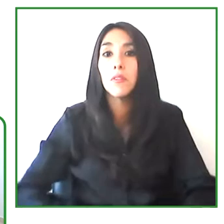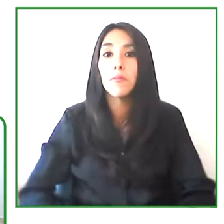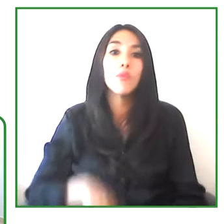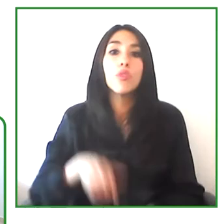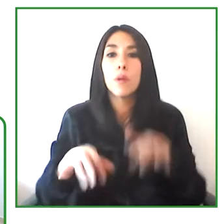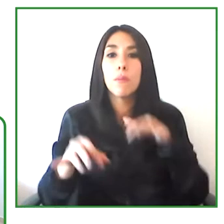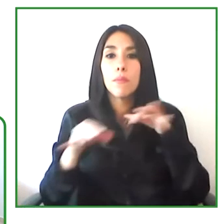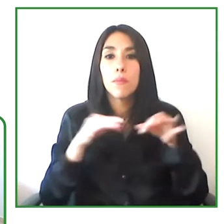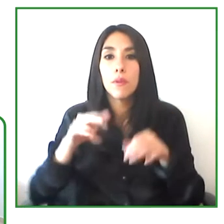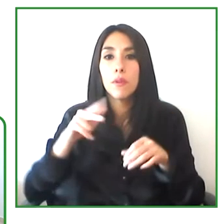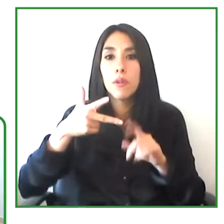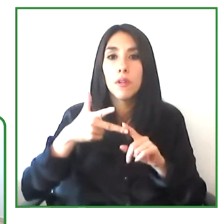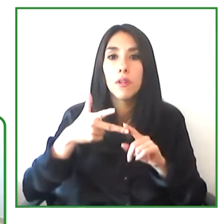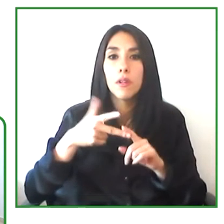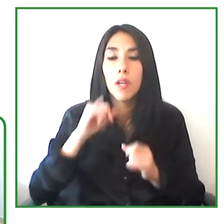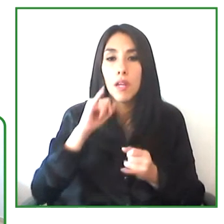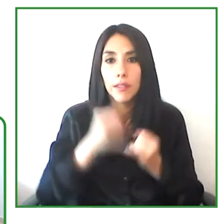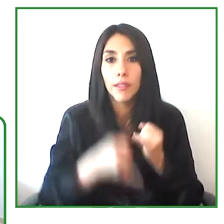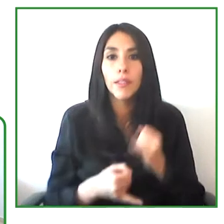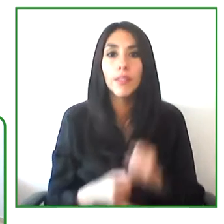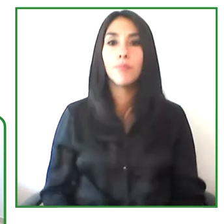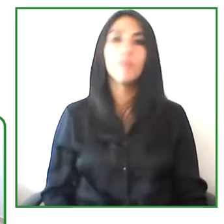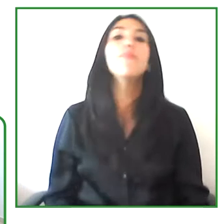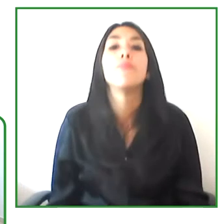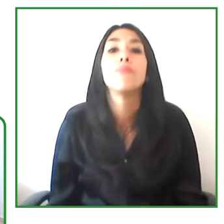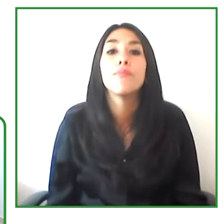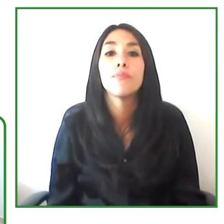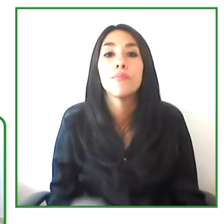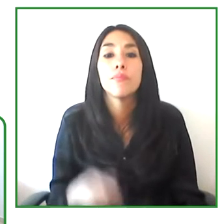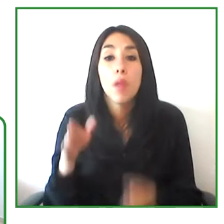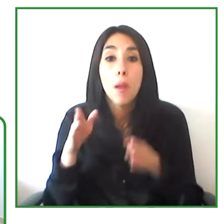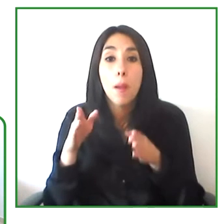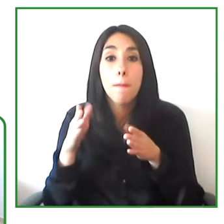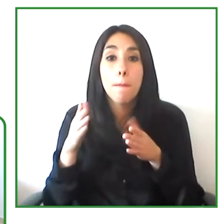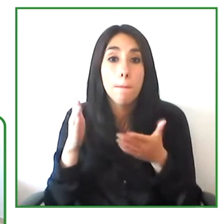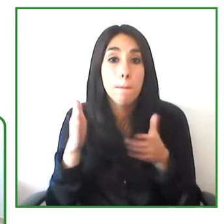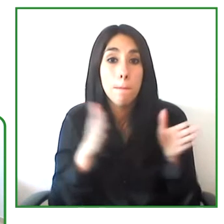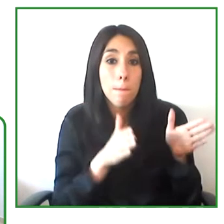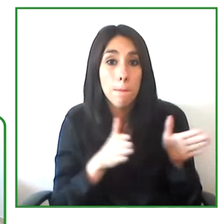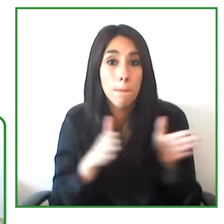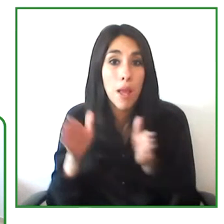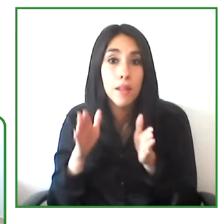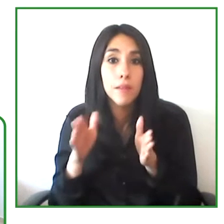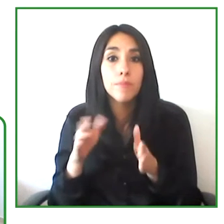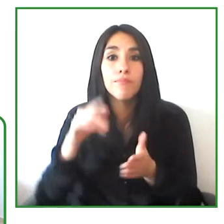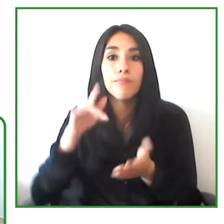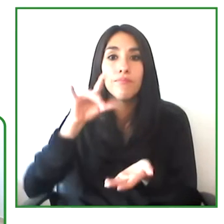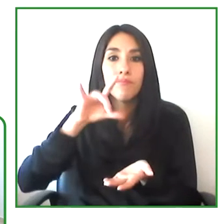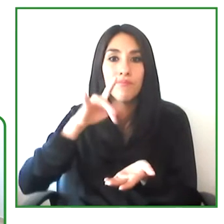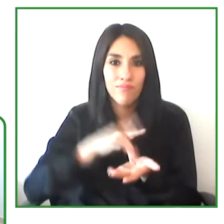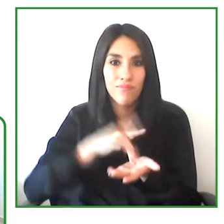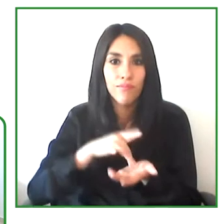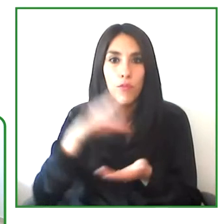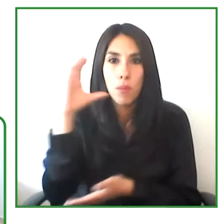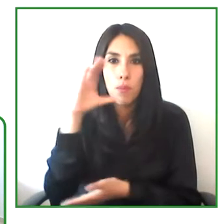So, Henry, what is the path that you've been able to take at centro de relevo Colombia so that your program can be sustainable